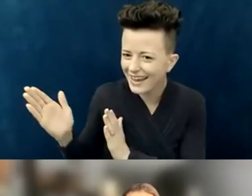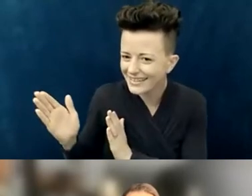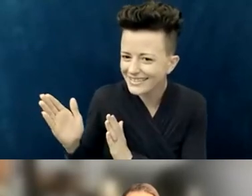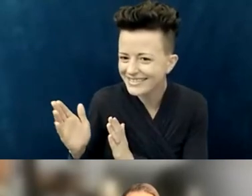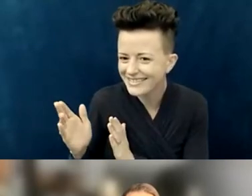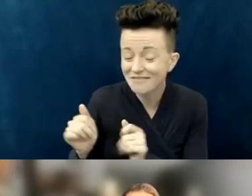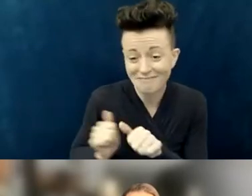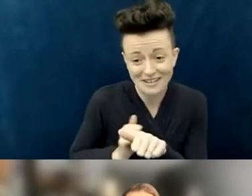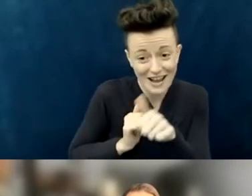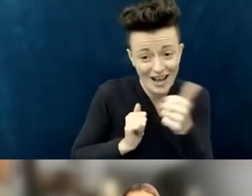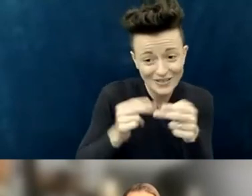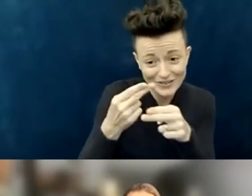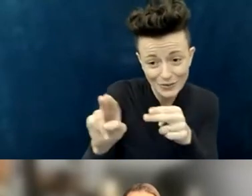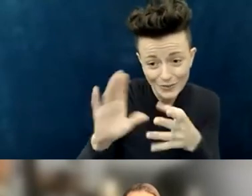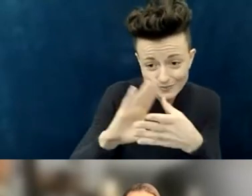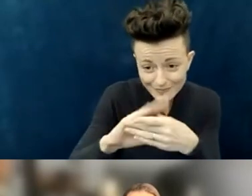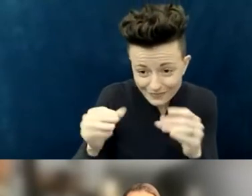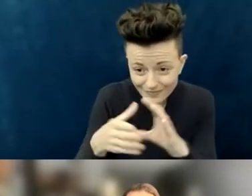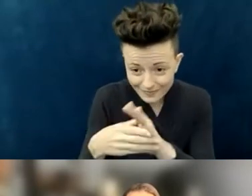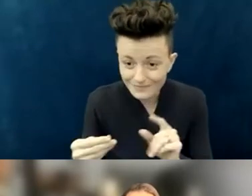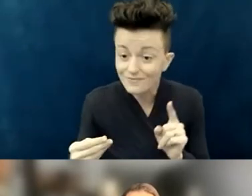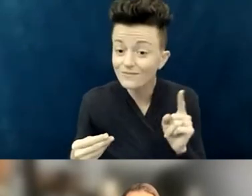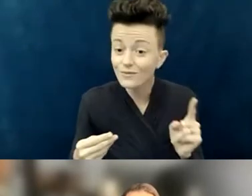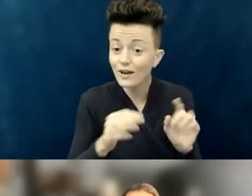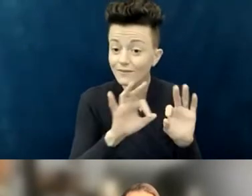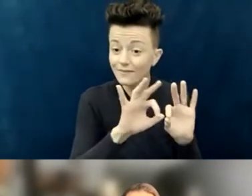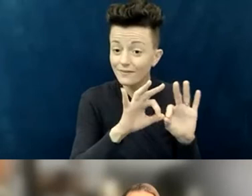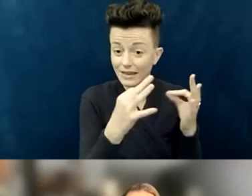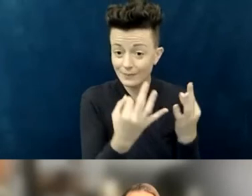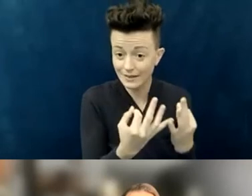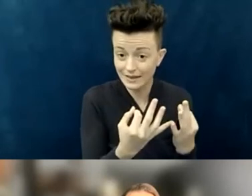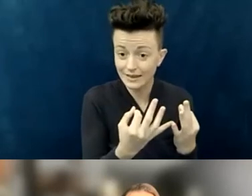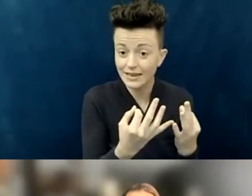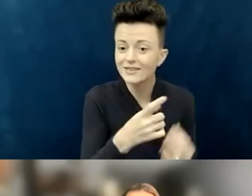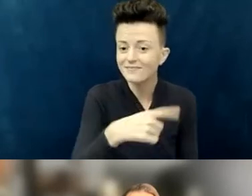we have a family who is part of City Hope GR.